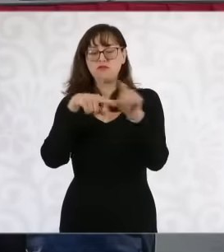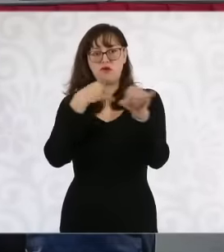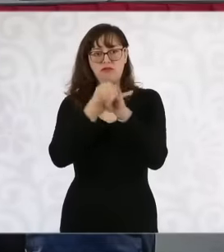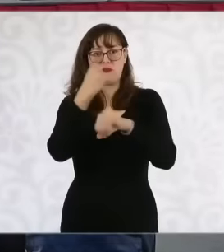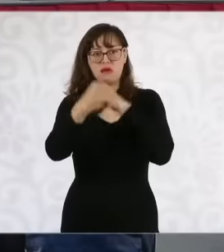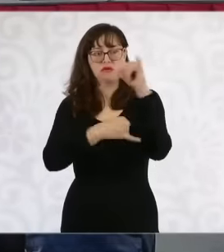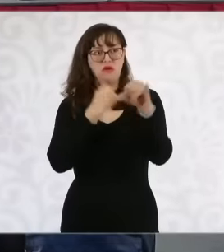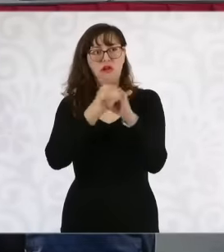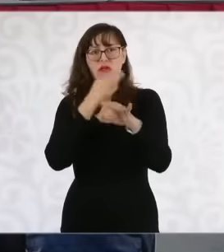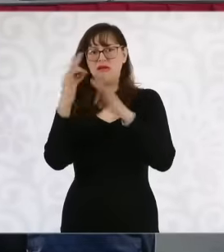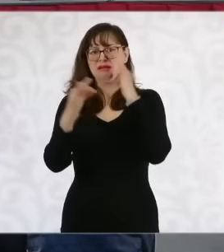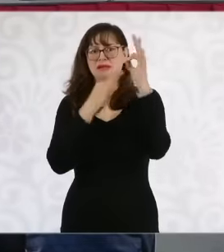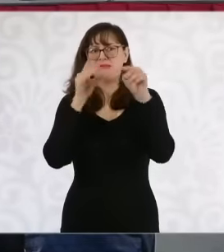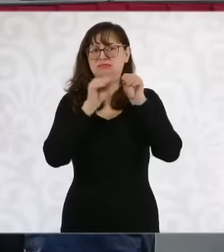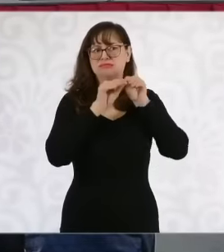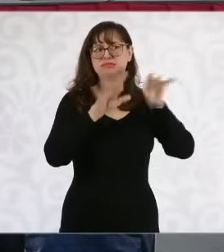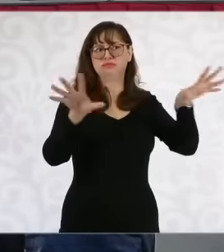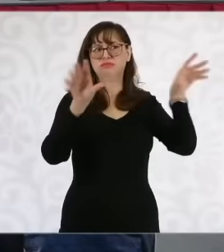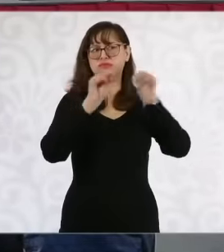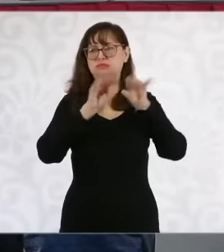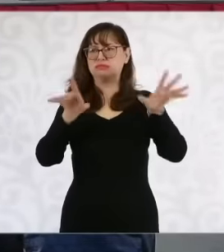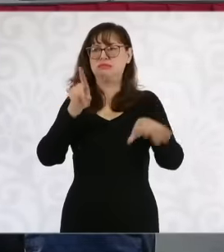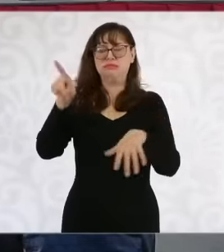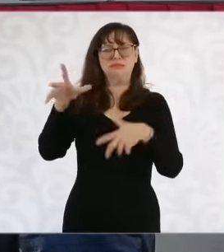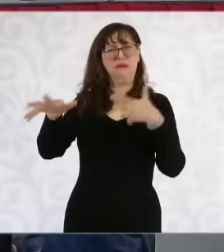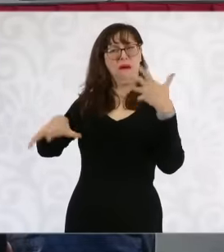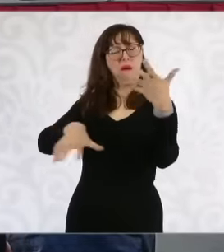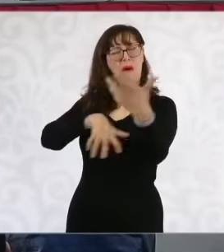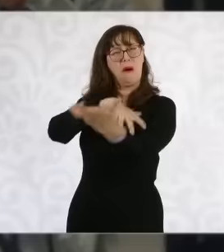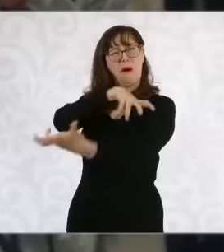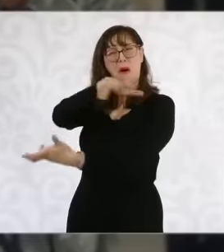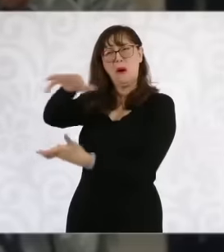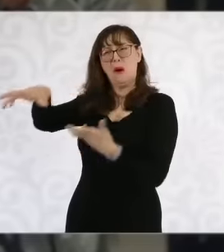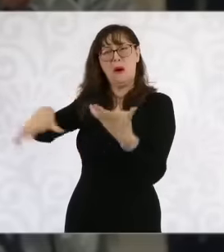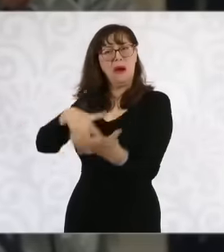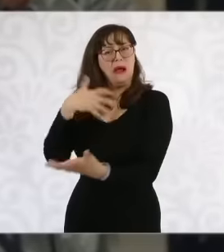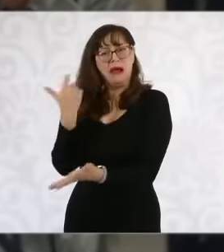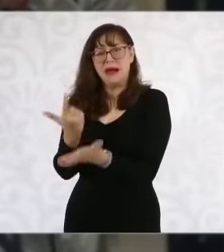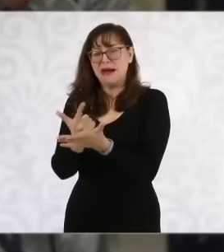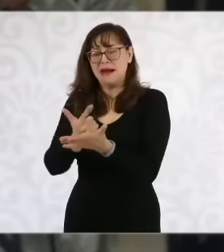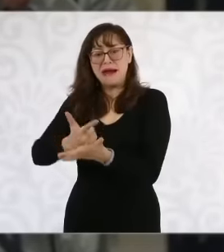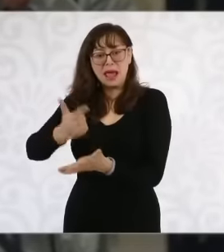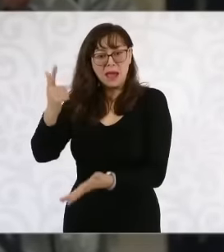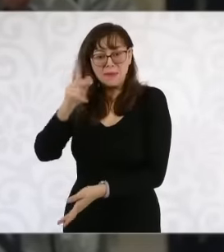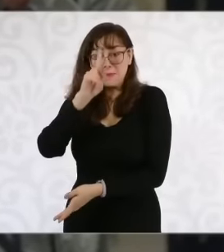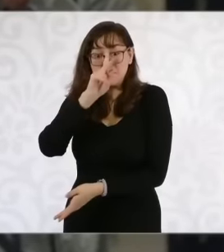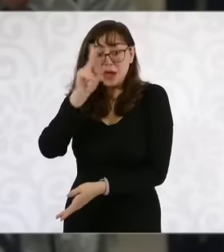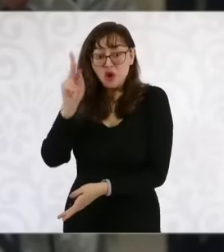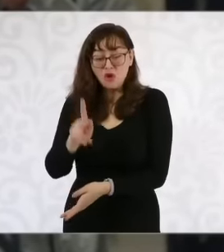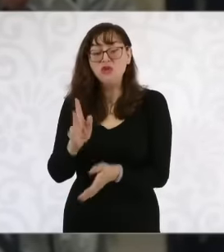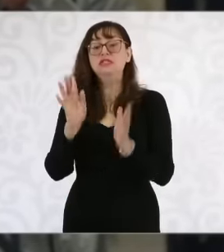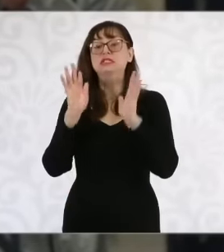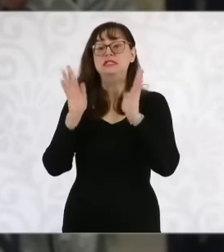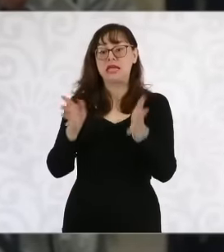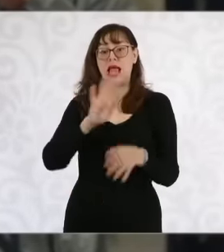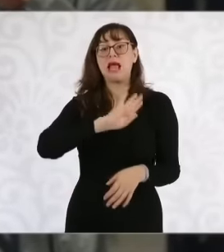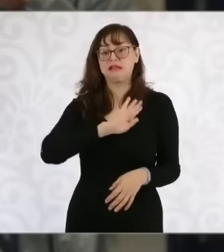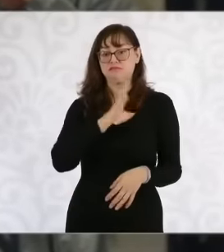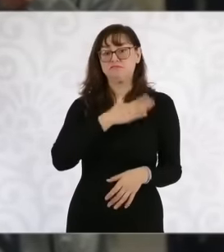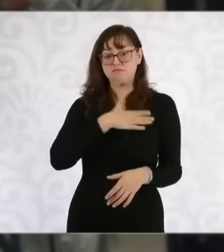the tragedy in a brutal way including the visit of the kings of Spain to one of the